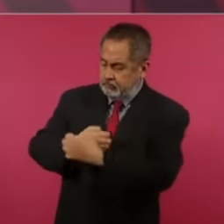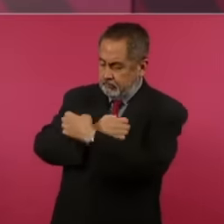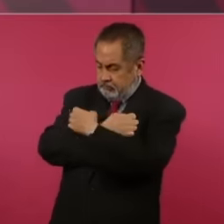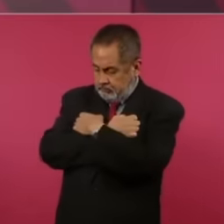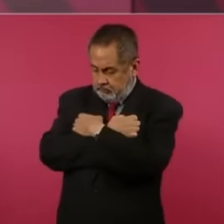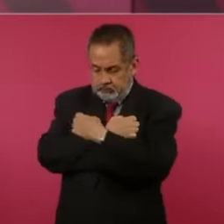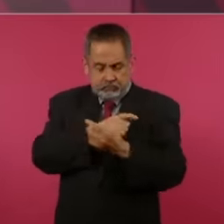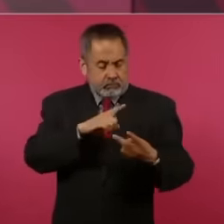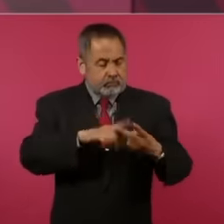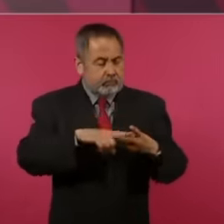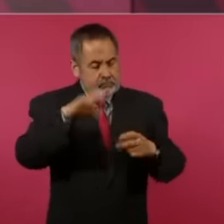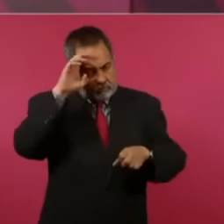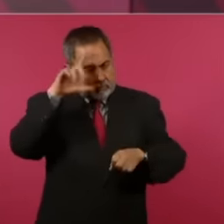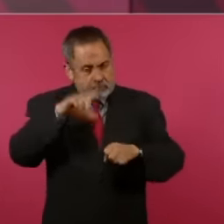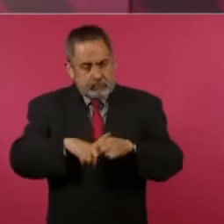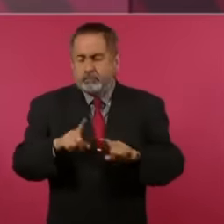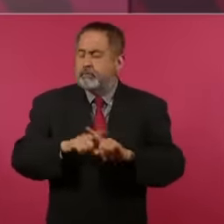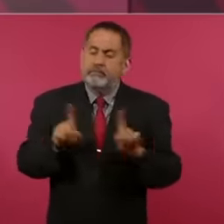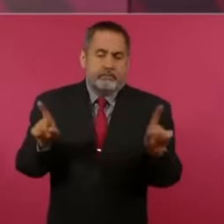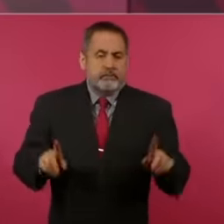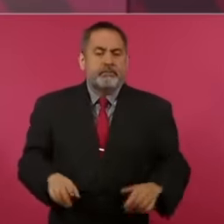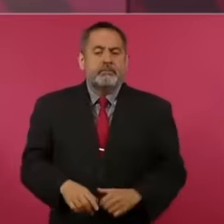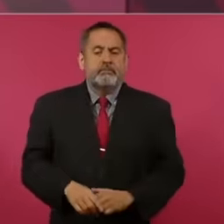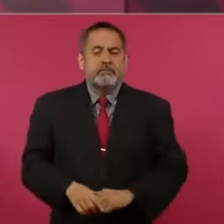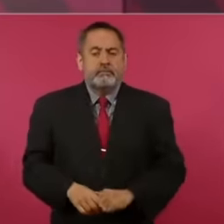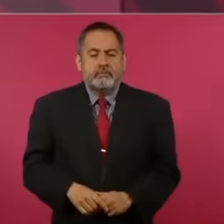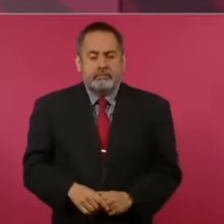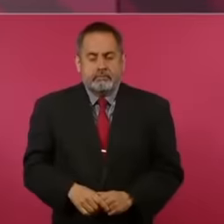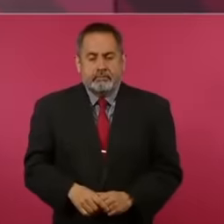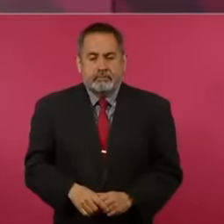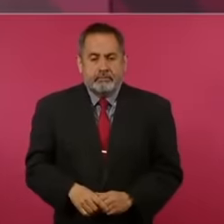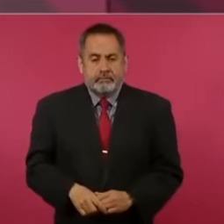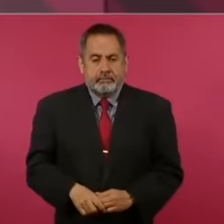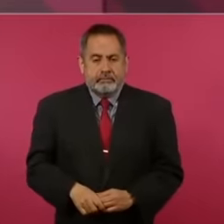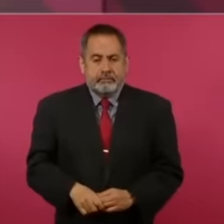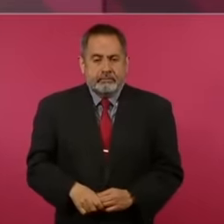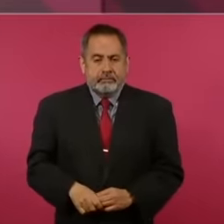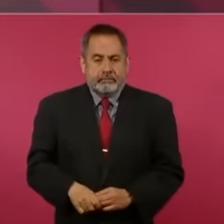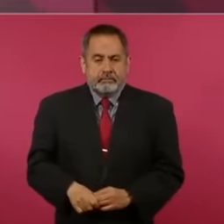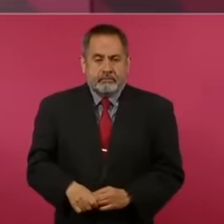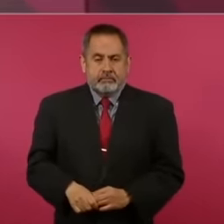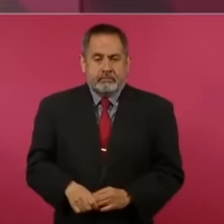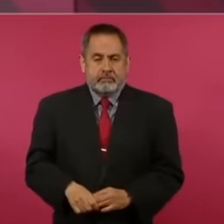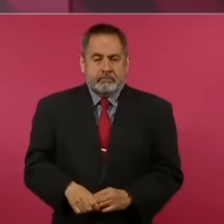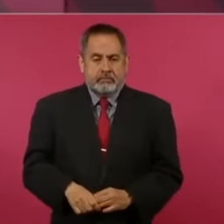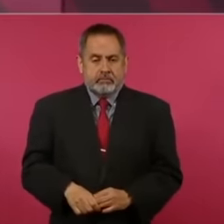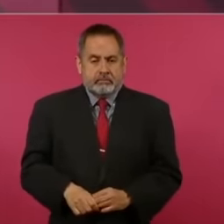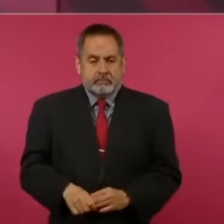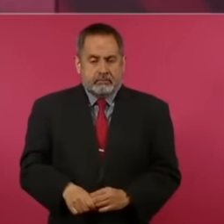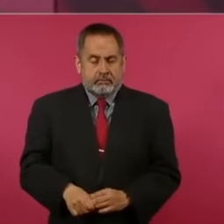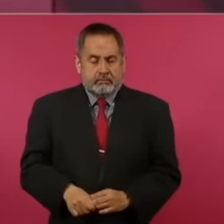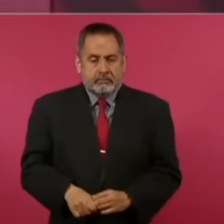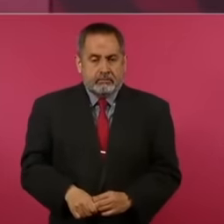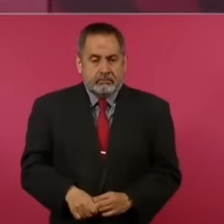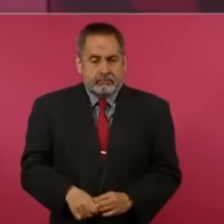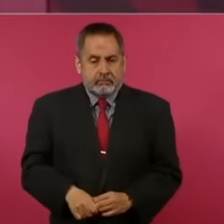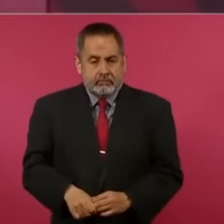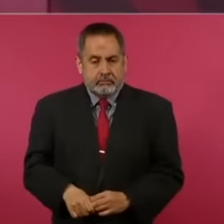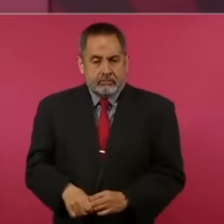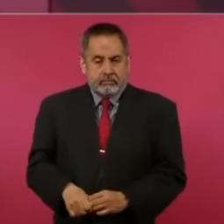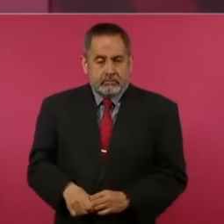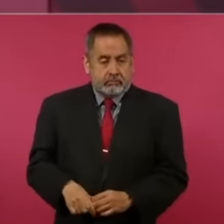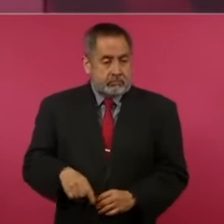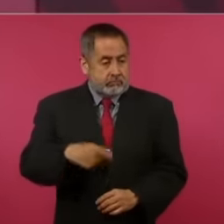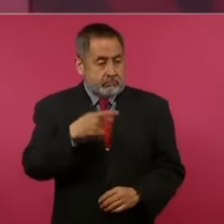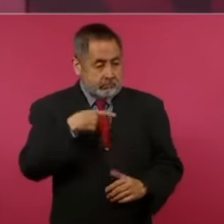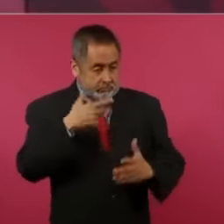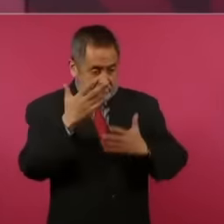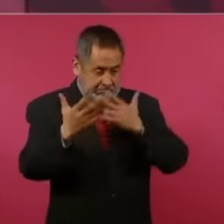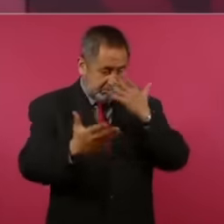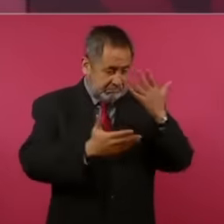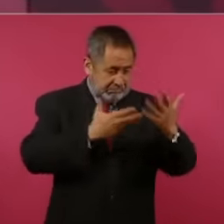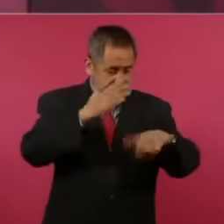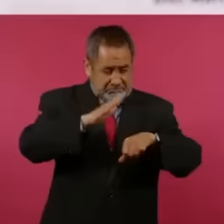culture, not exactly the most educated is the most